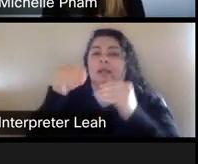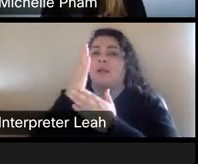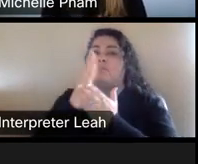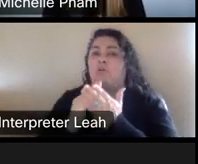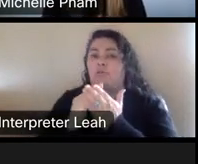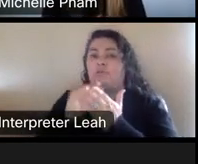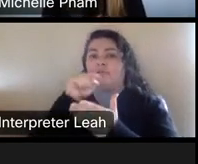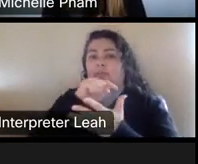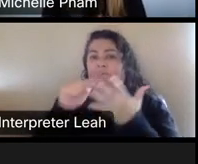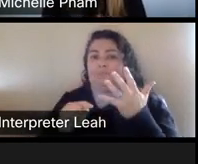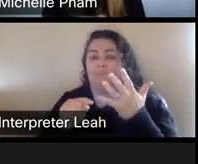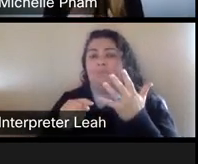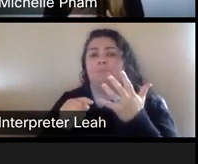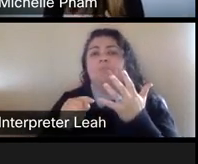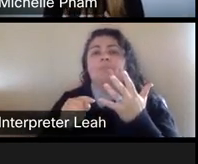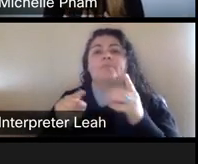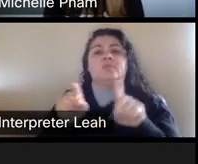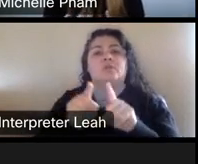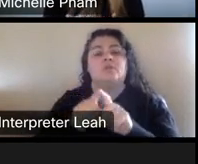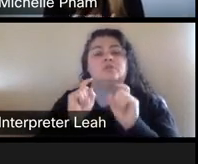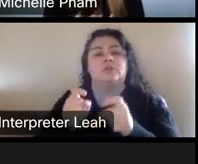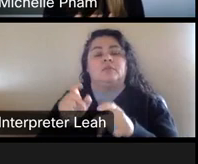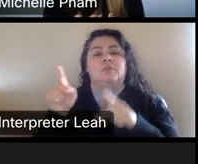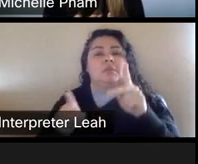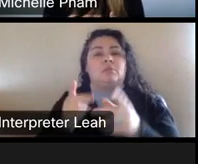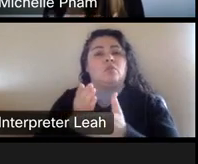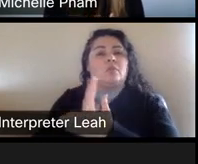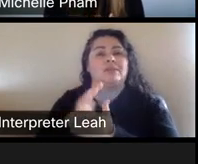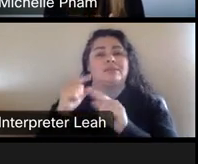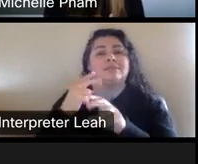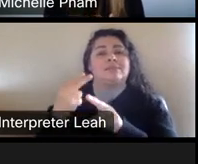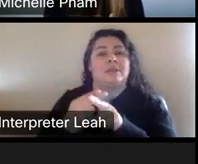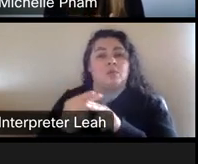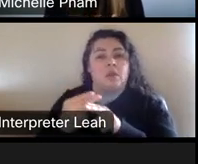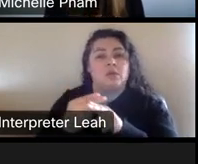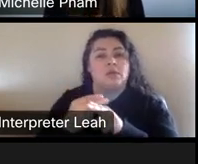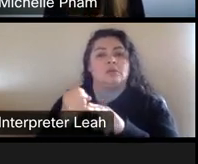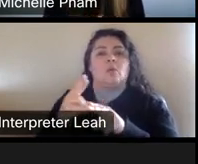Um, you can also give people rights temporarily or long term to to do.